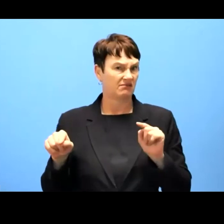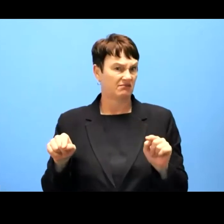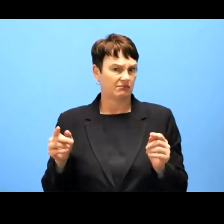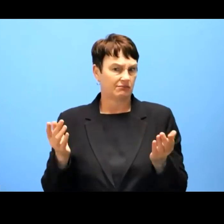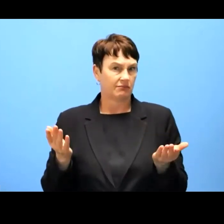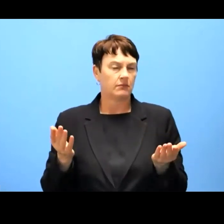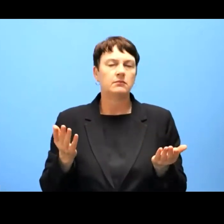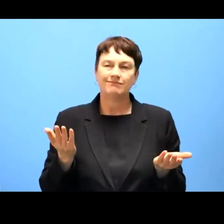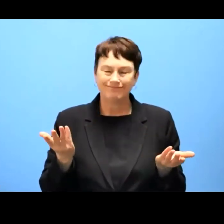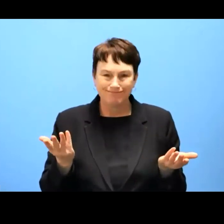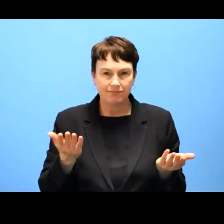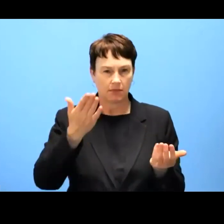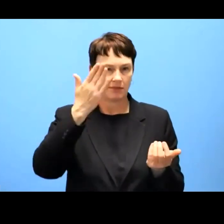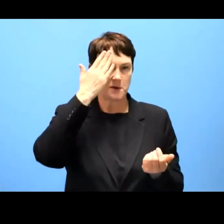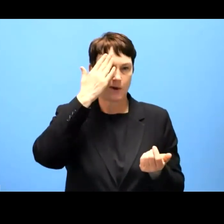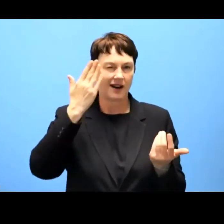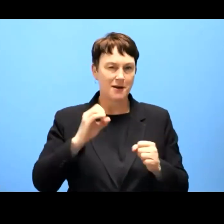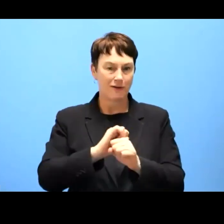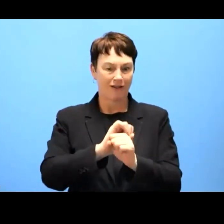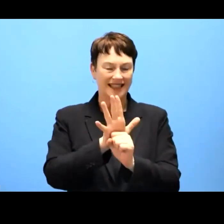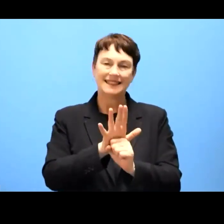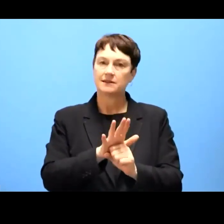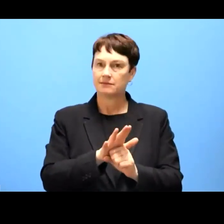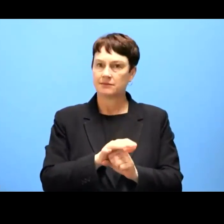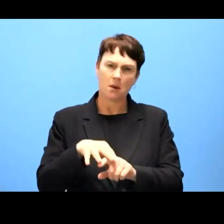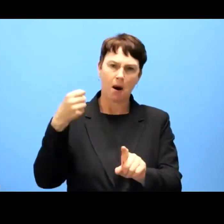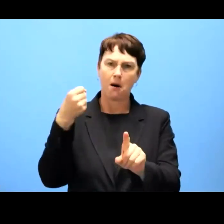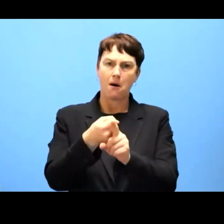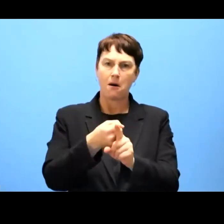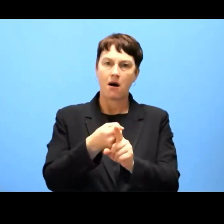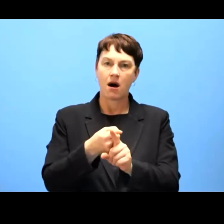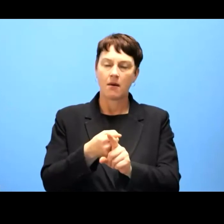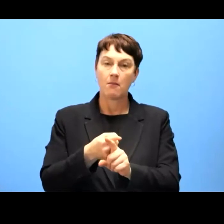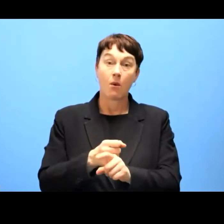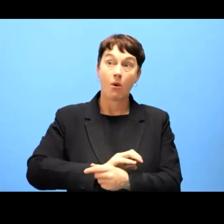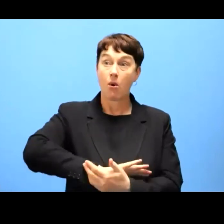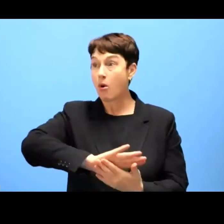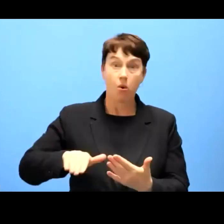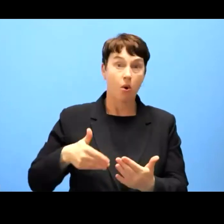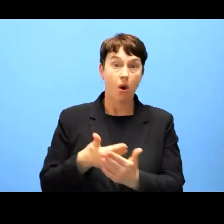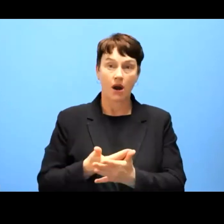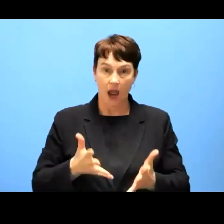many public sector suddenly turned fully digital because of the circumstances and our lives